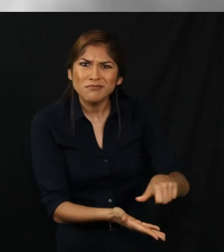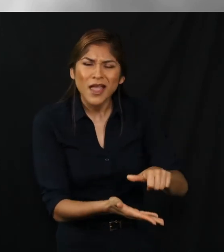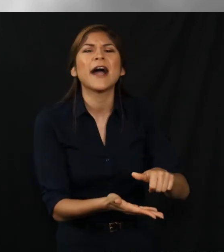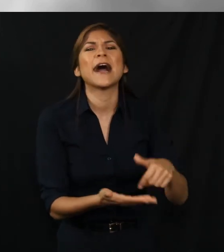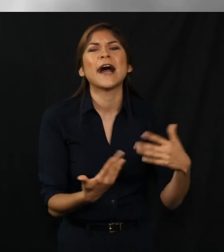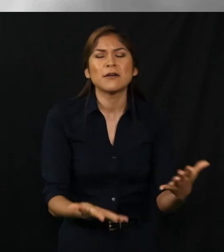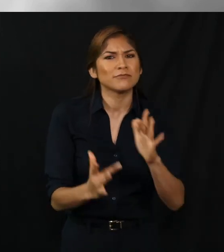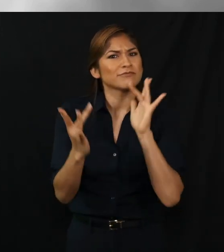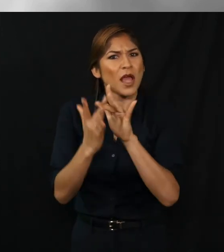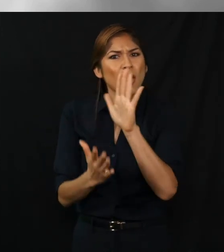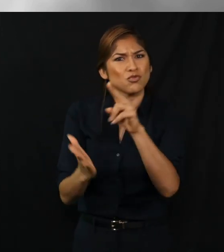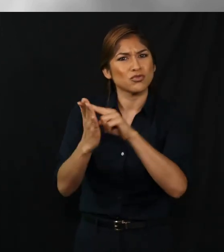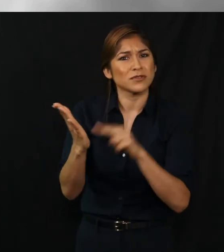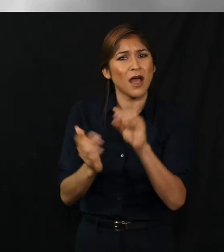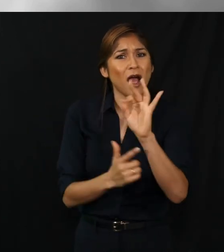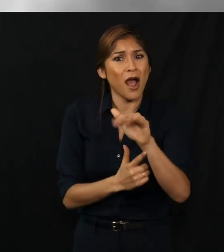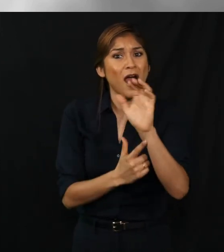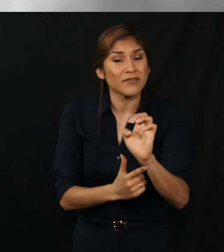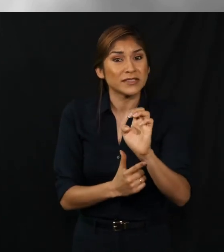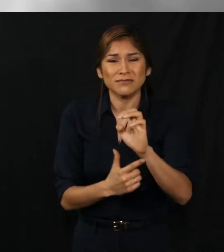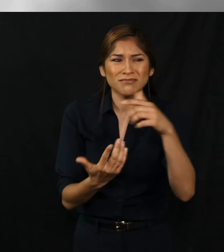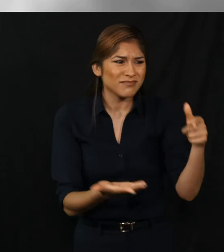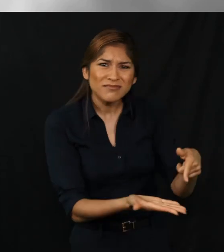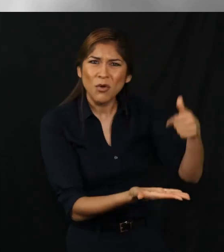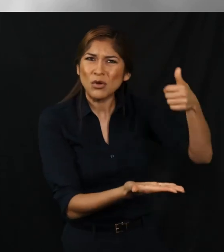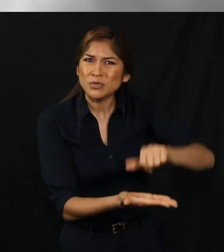If you see it was rejected please contact your local